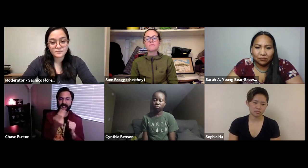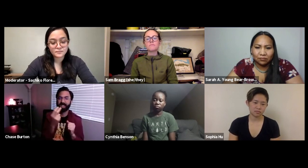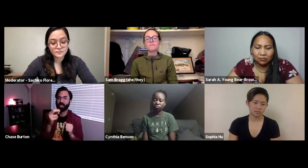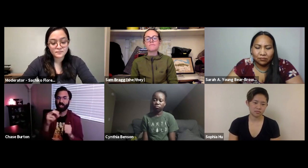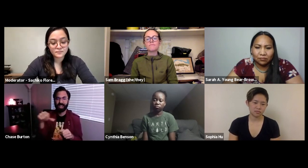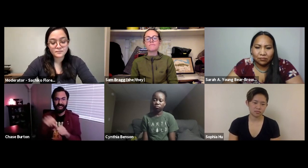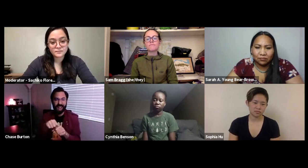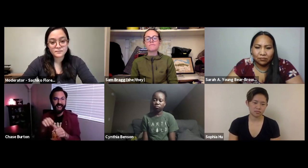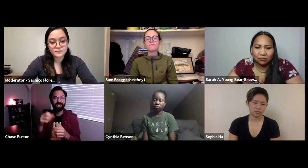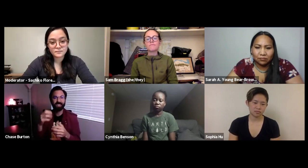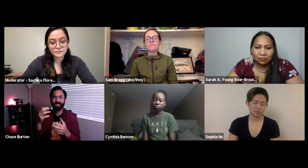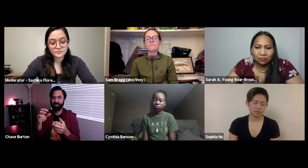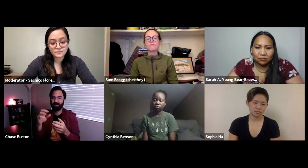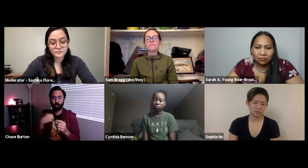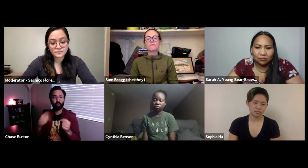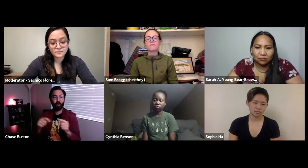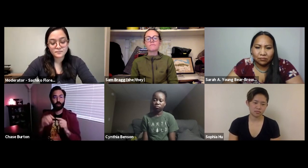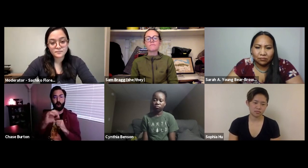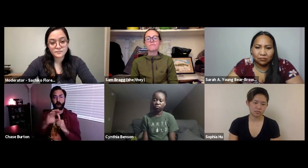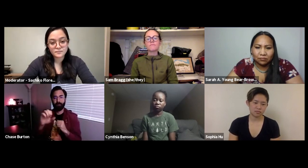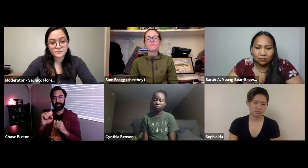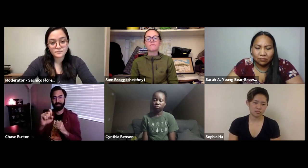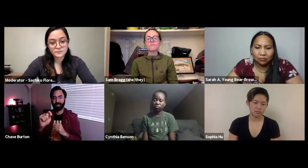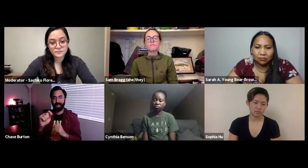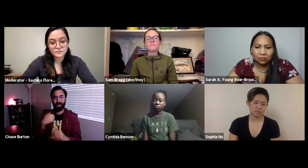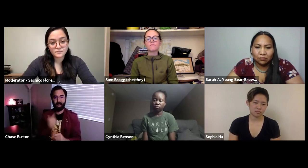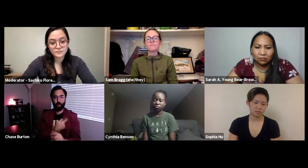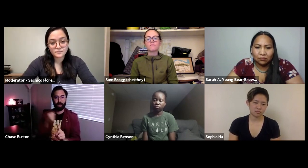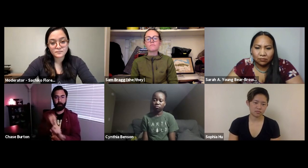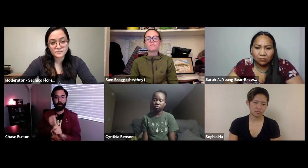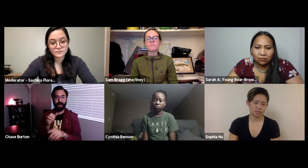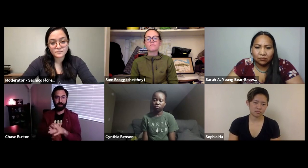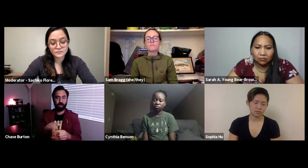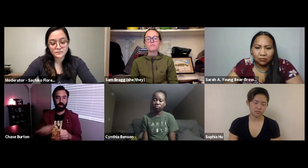industry can be very wasteful with all the food we consume and the gas and so we try